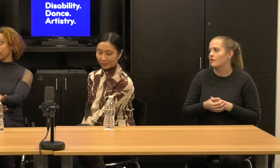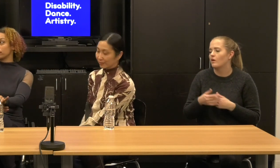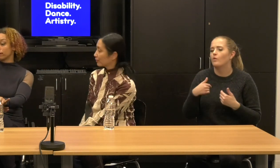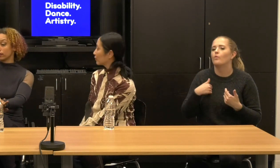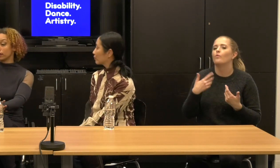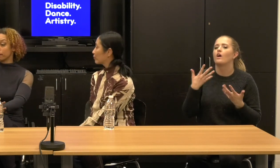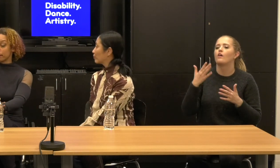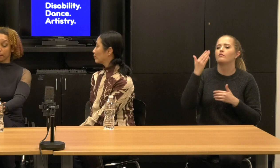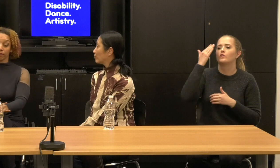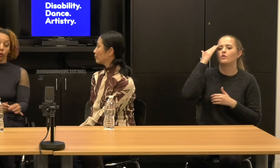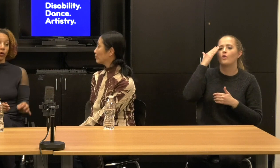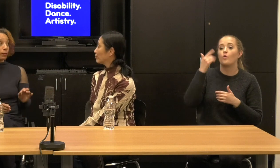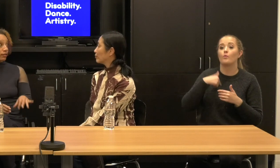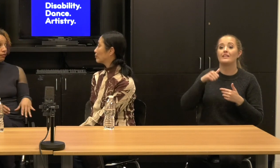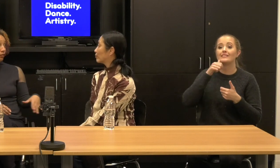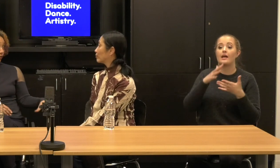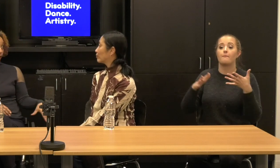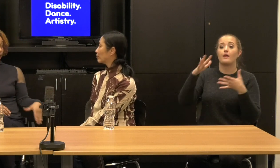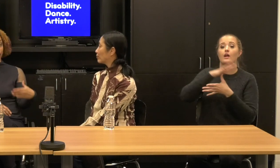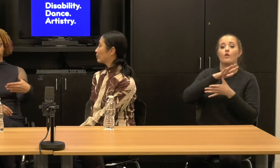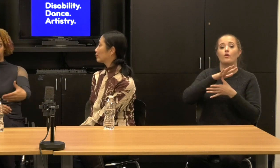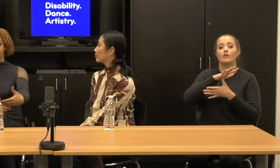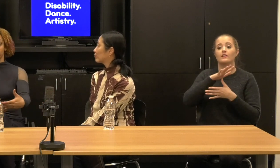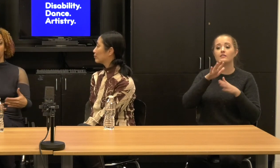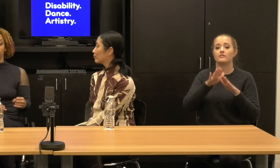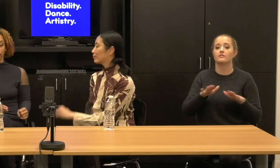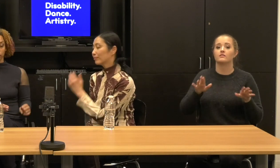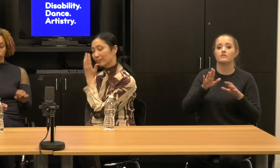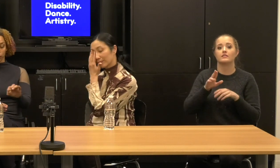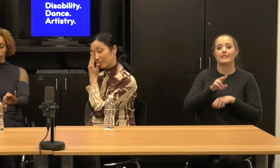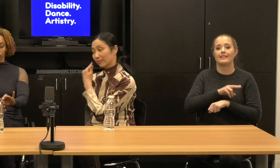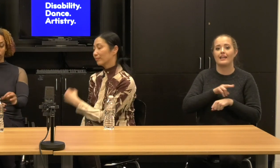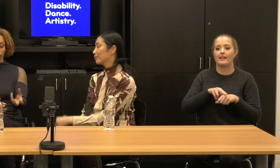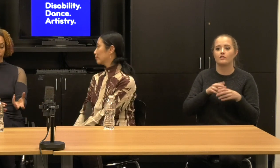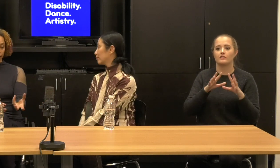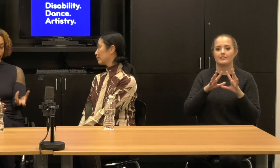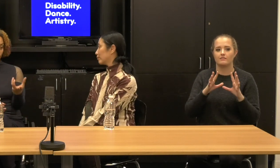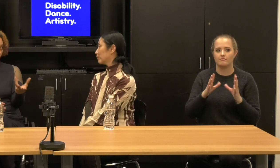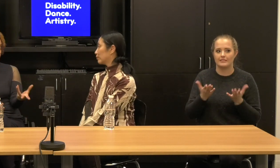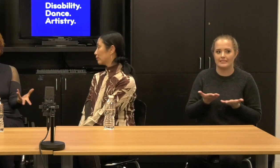priority funding, maybe what do we do locally, how can those who are already have access